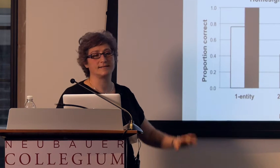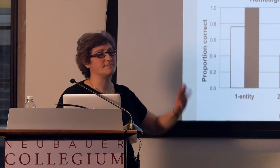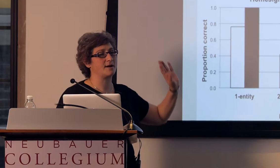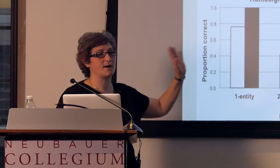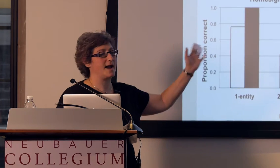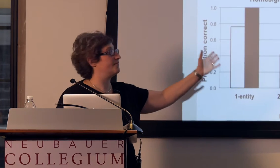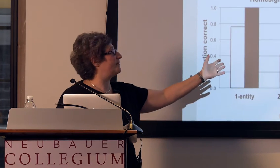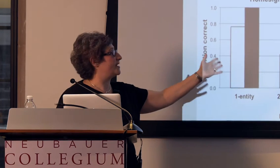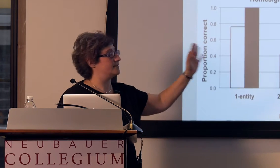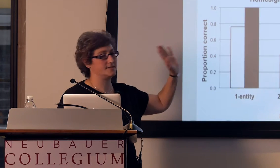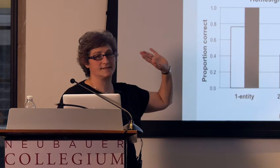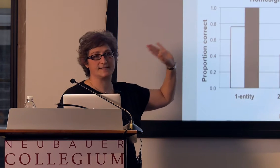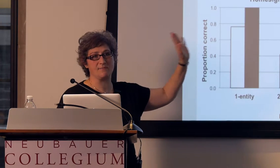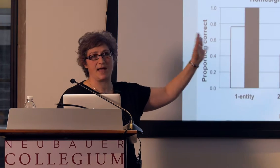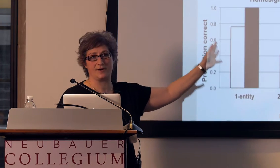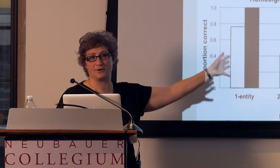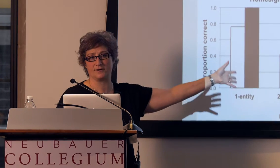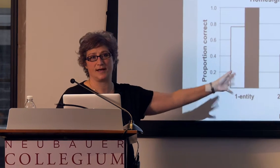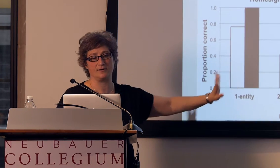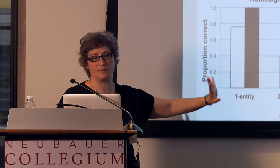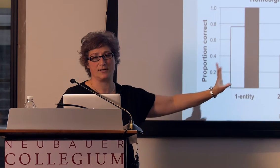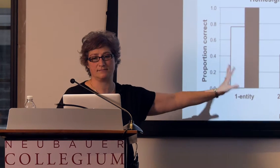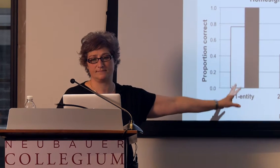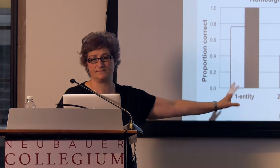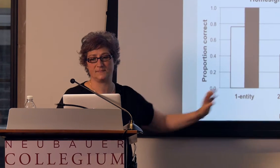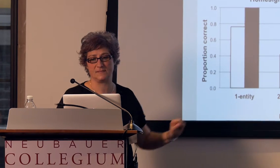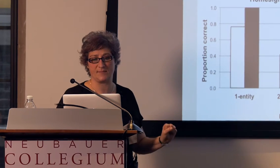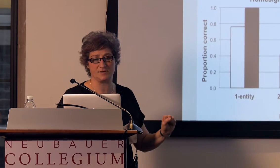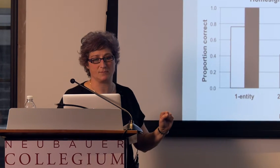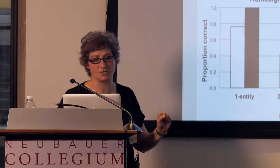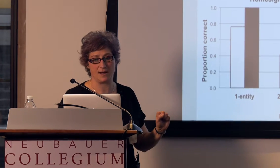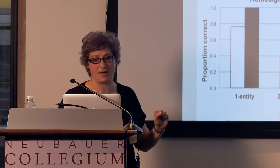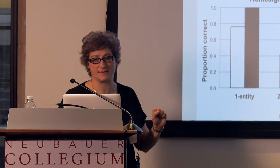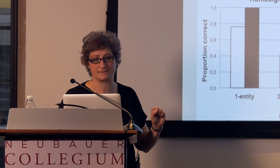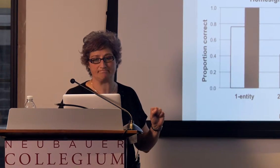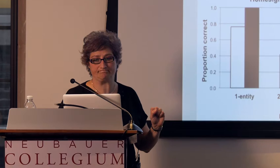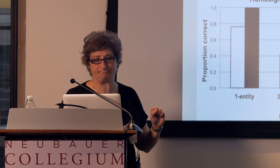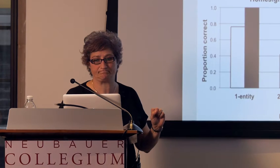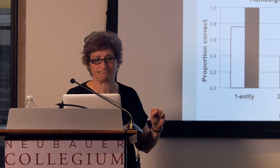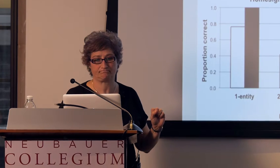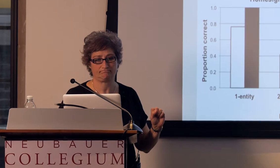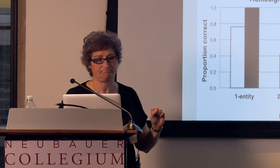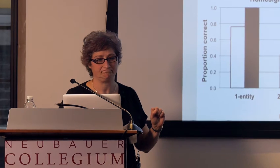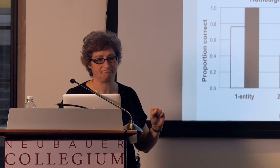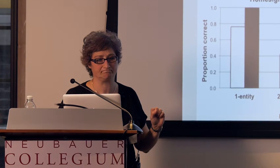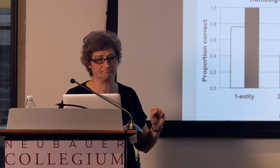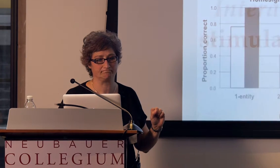And it doesn't matter what kind of event, you see the same pattern, I don't want to spend any more time on this.